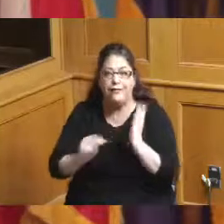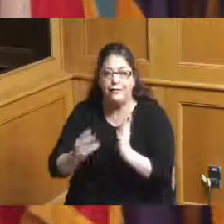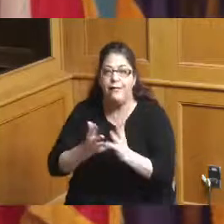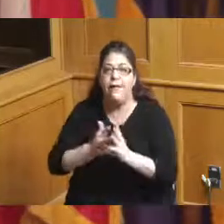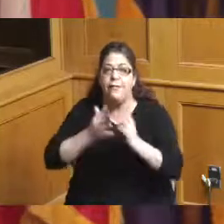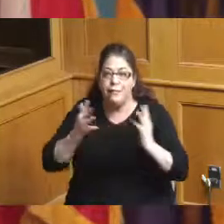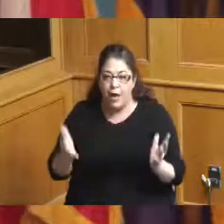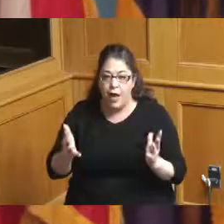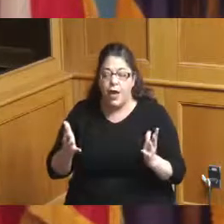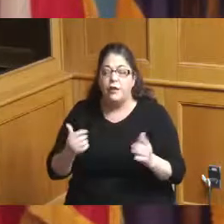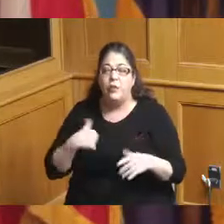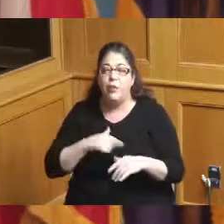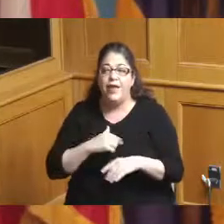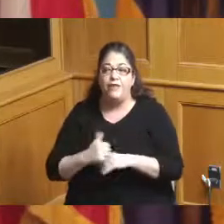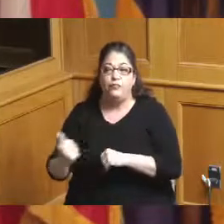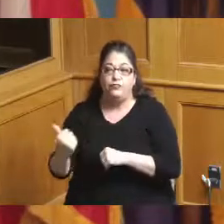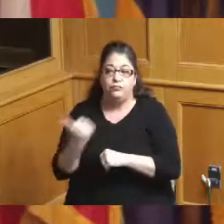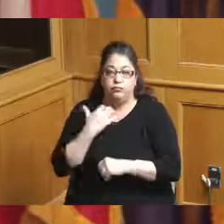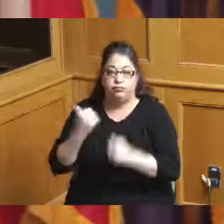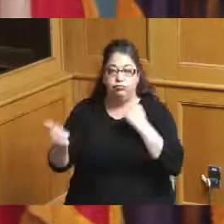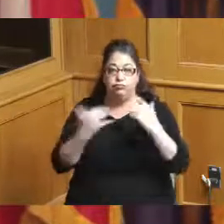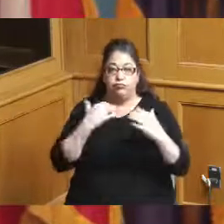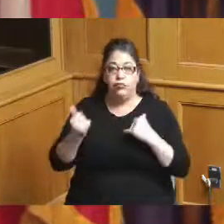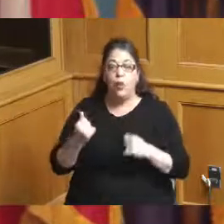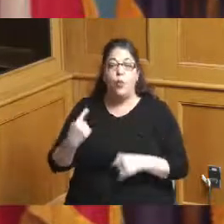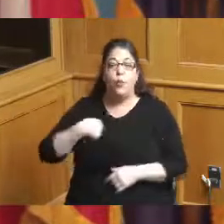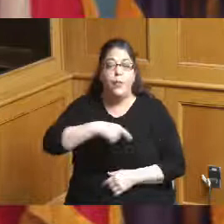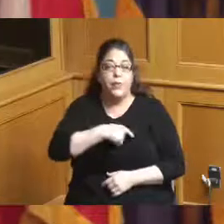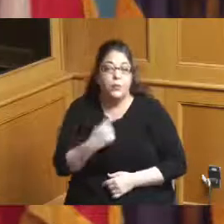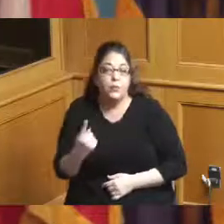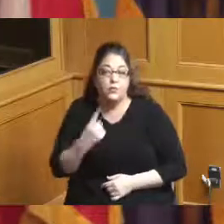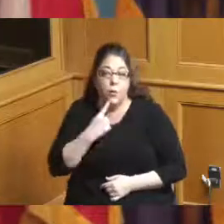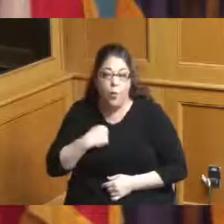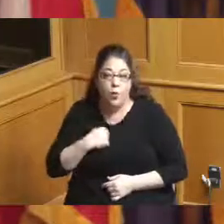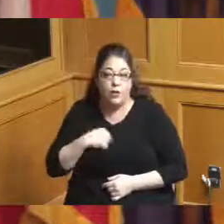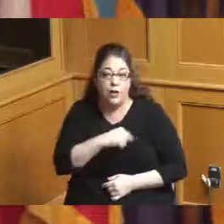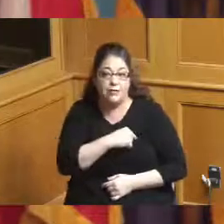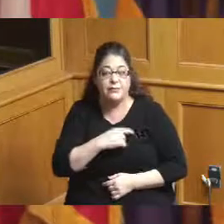sent to us and we were told that today we would have a chance to have that discussion so I don't